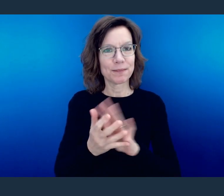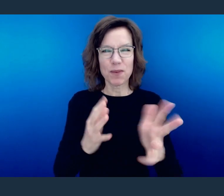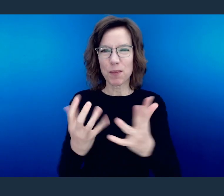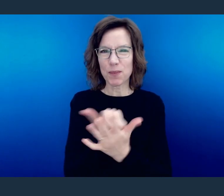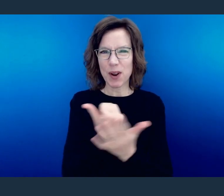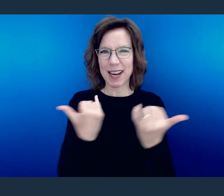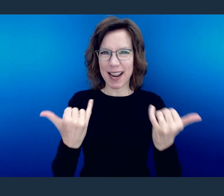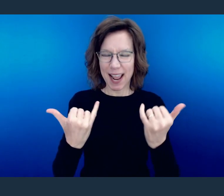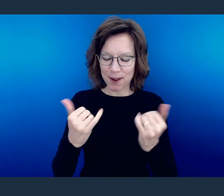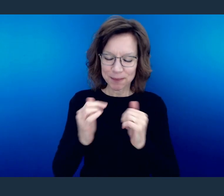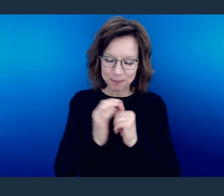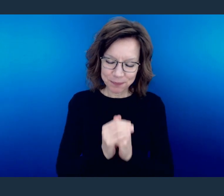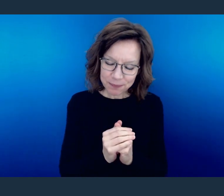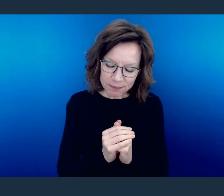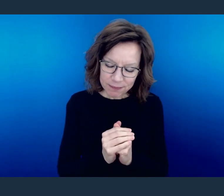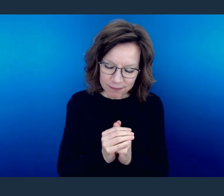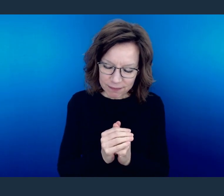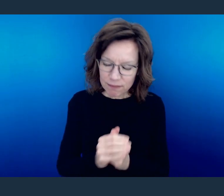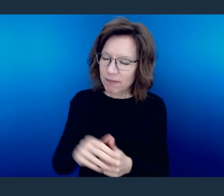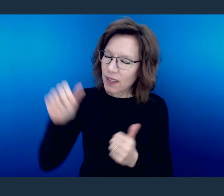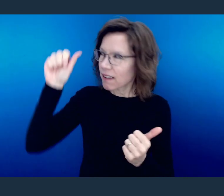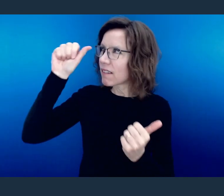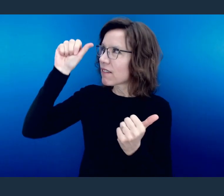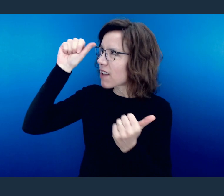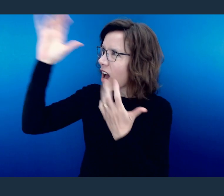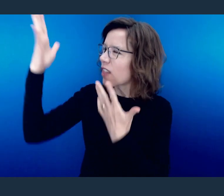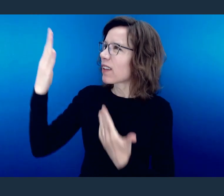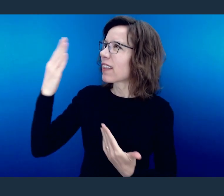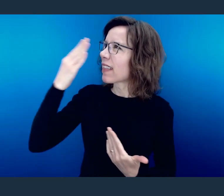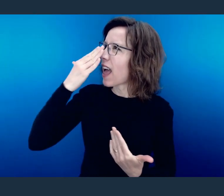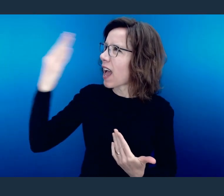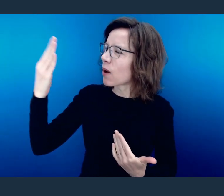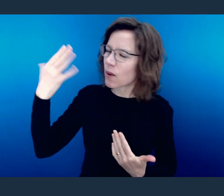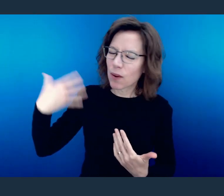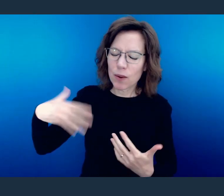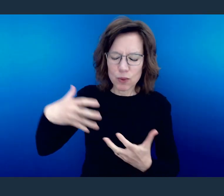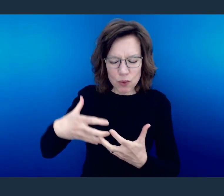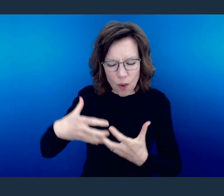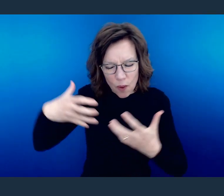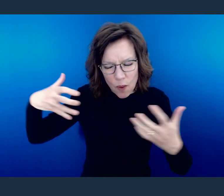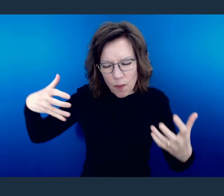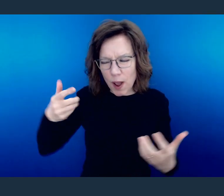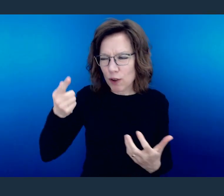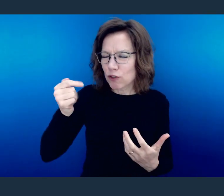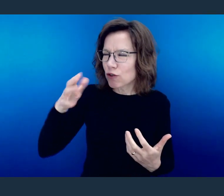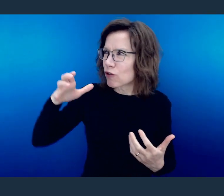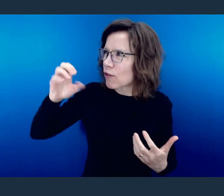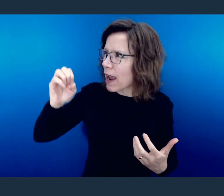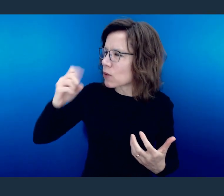Heavenly Father, we thank You for being a gracious God. We thank You for being a just God.